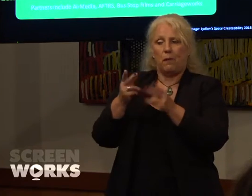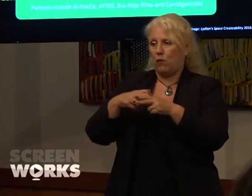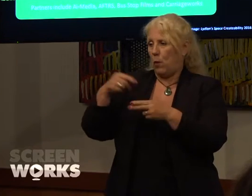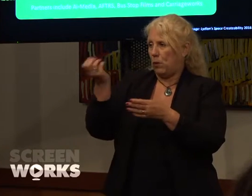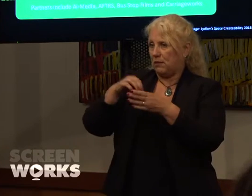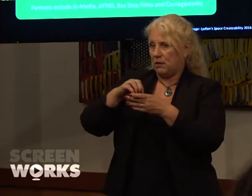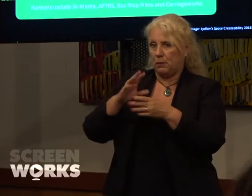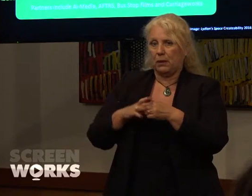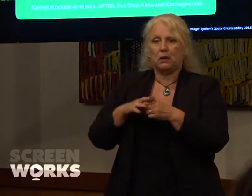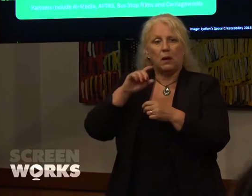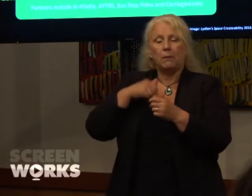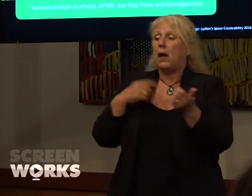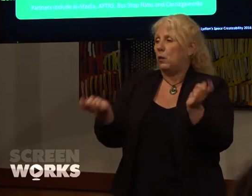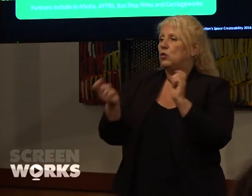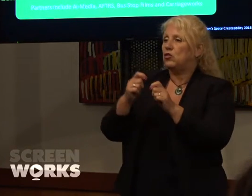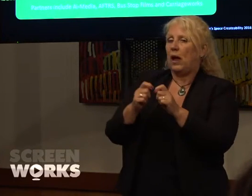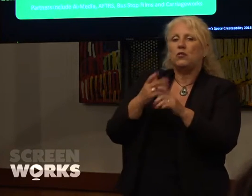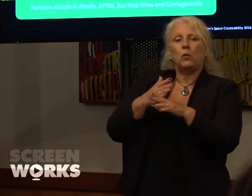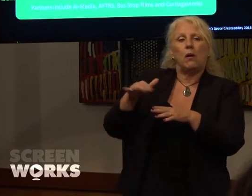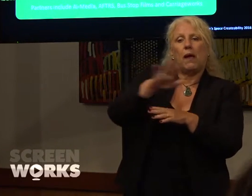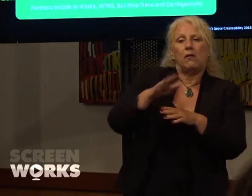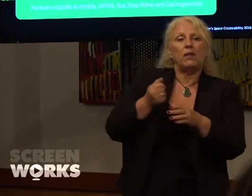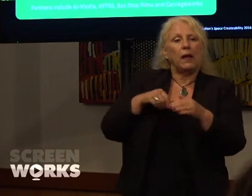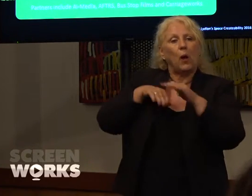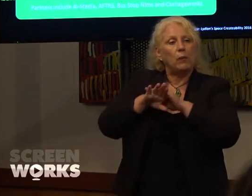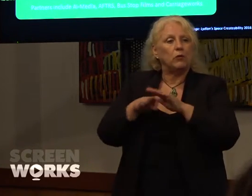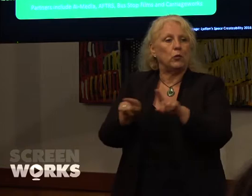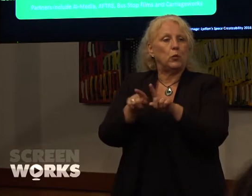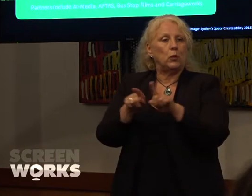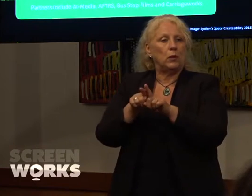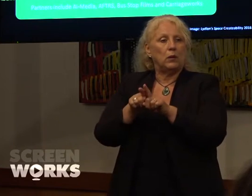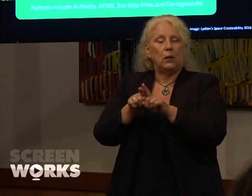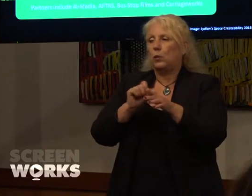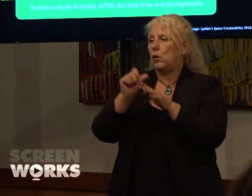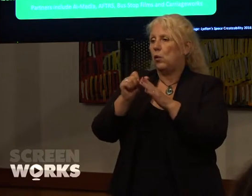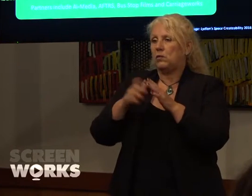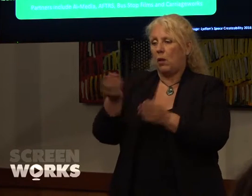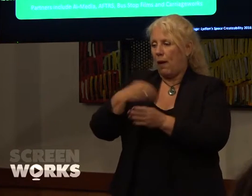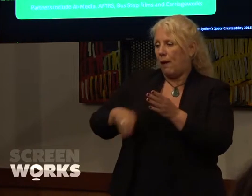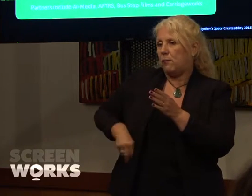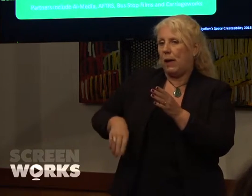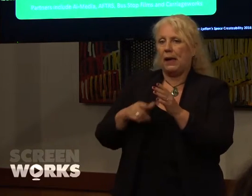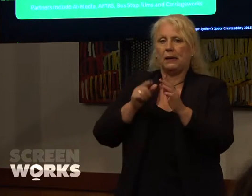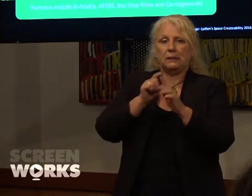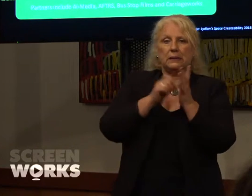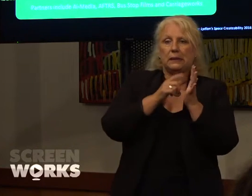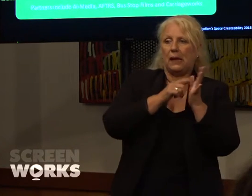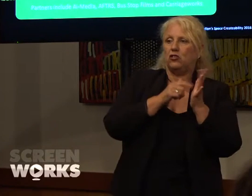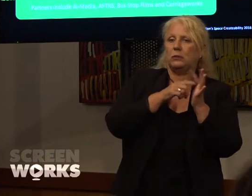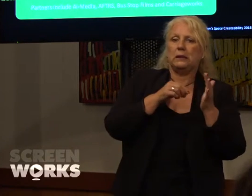likelihood change the workplaces that they go into as well. We also have a paid attachment scheme; if you get over a $100,000 from our